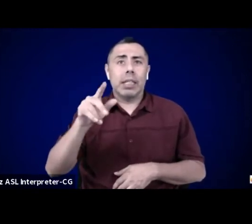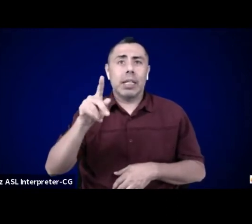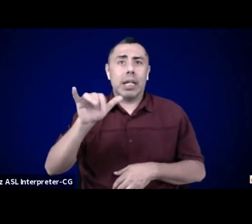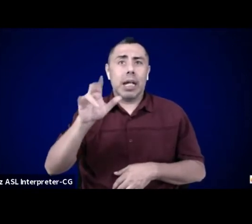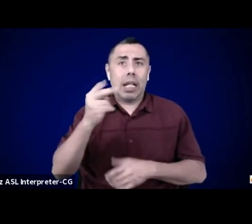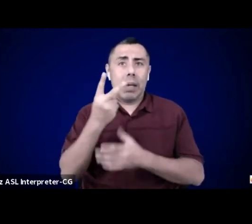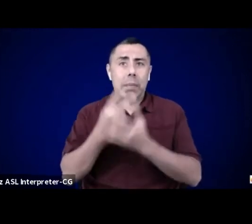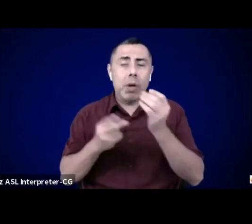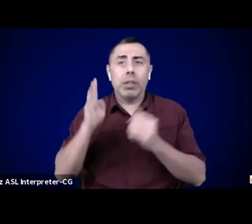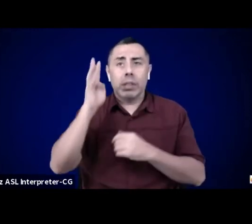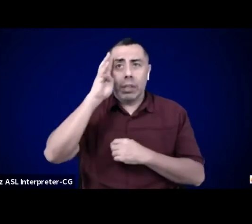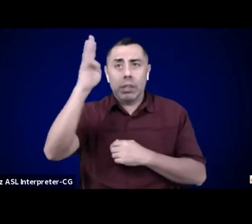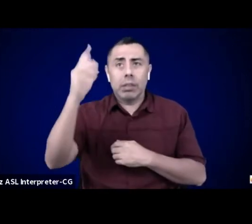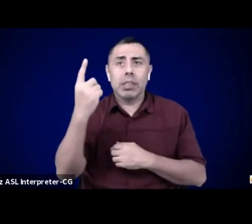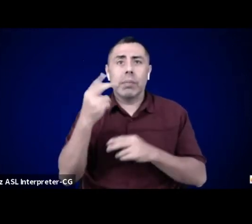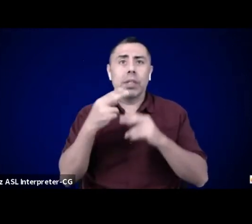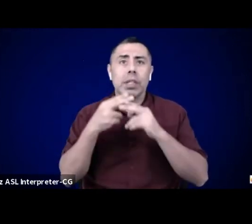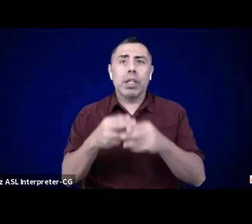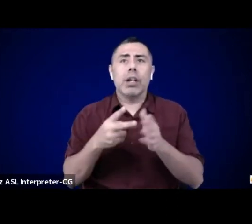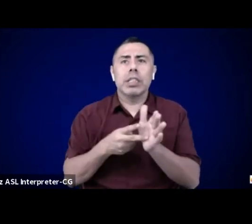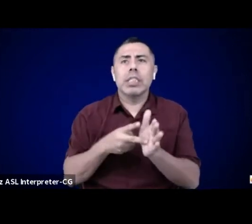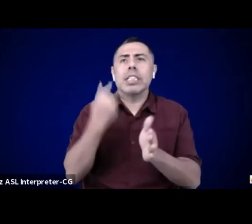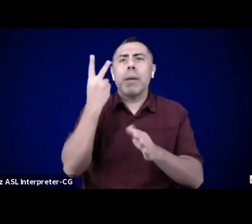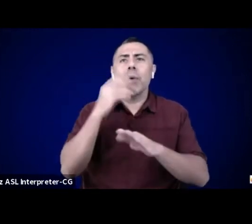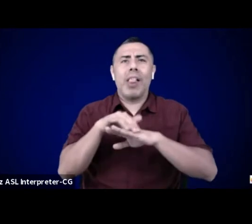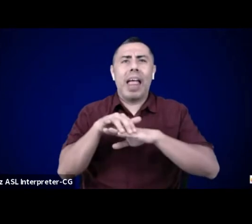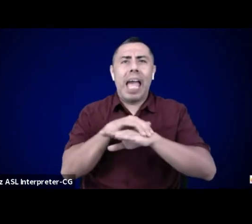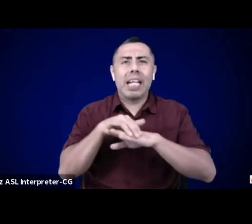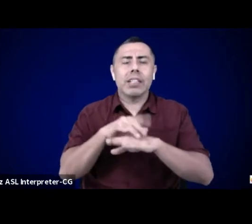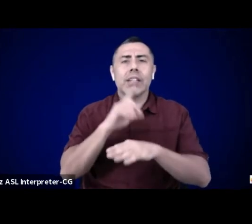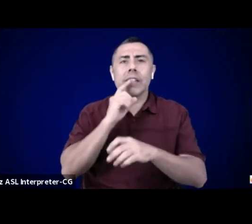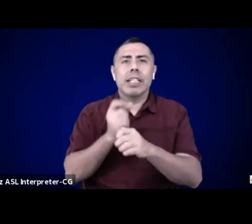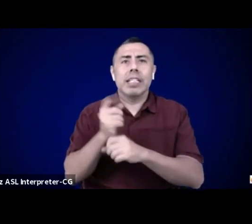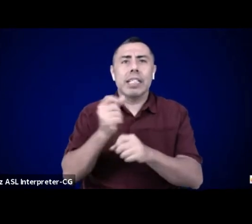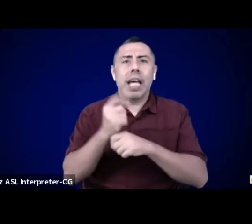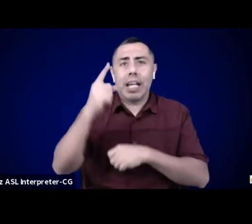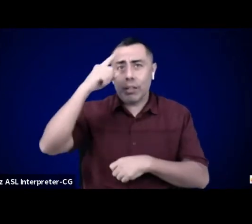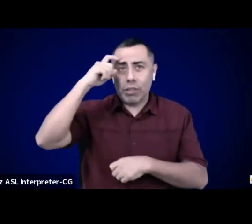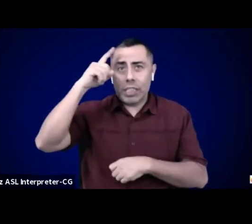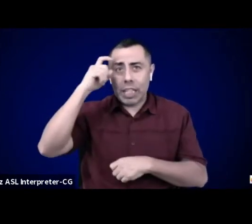Find your deepest breath. Your fullest presence.